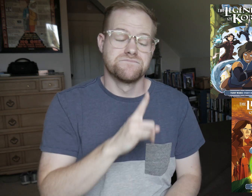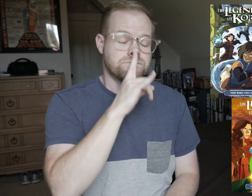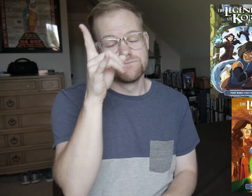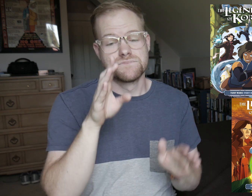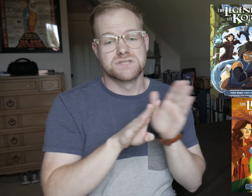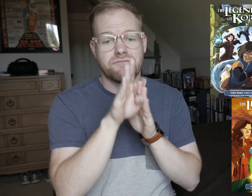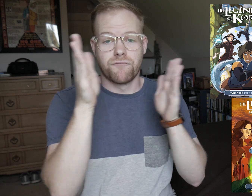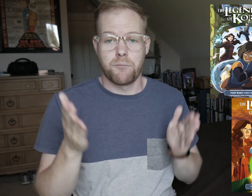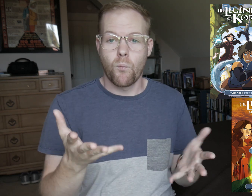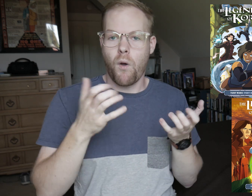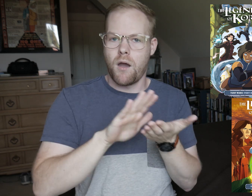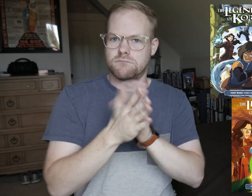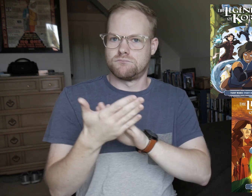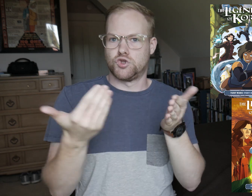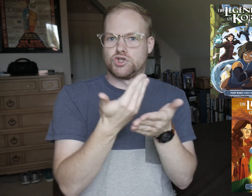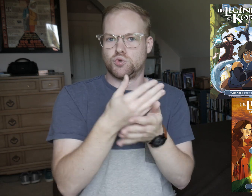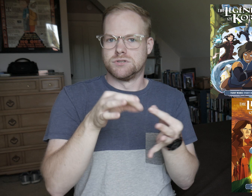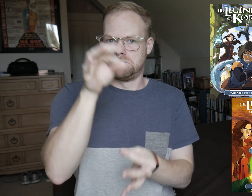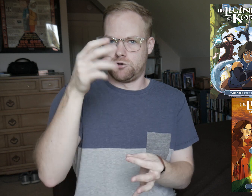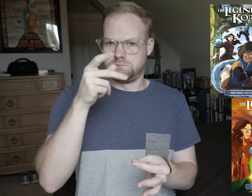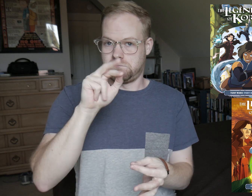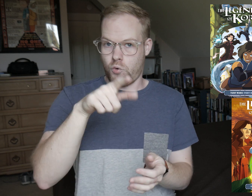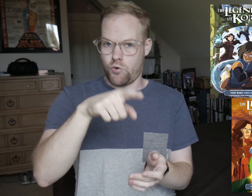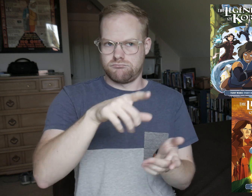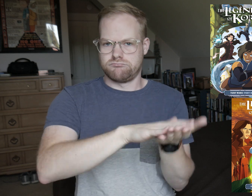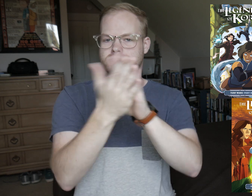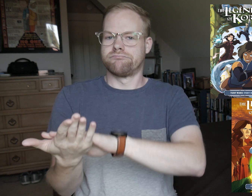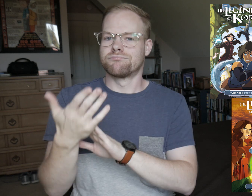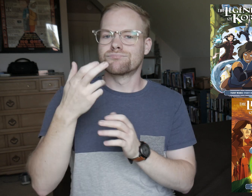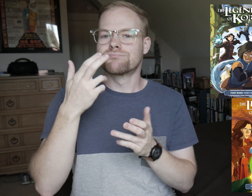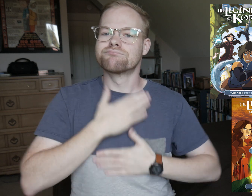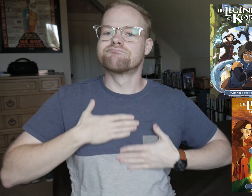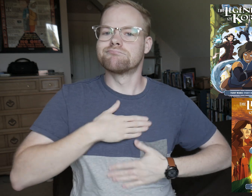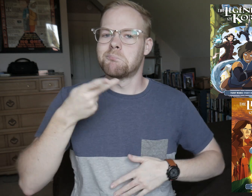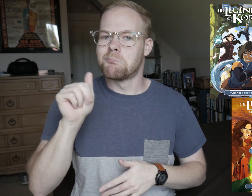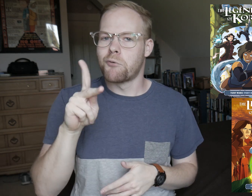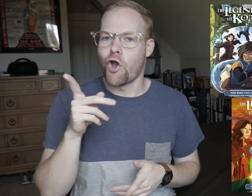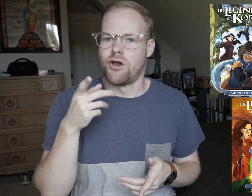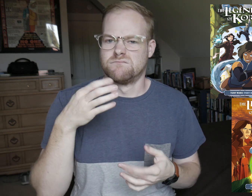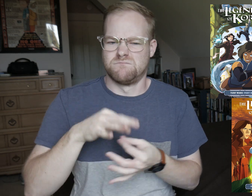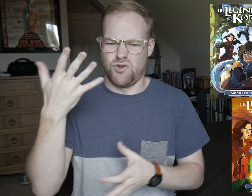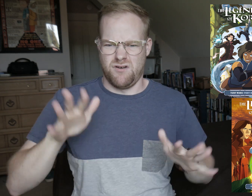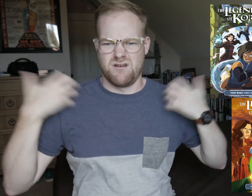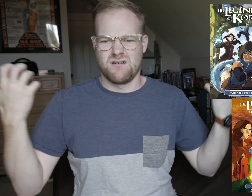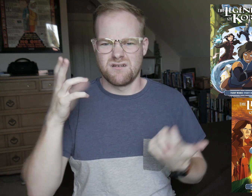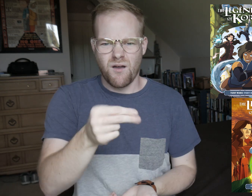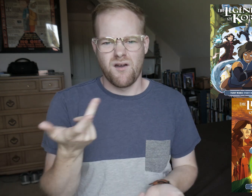A snooty developer wants to turn the new spirit portal into an amusement park, angering the spirits.